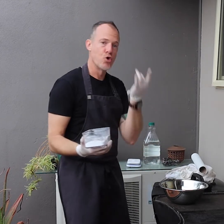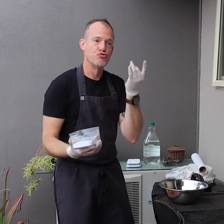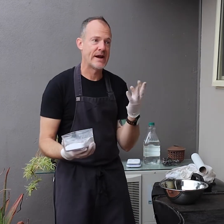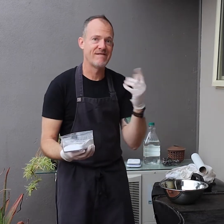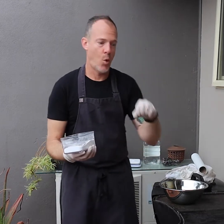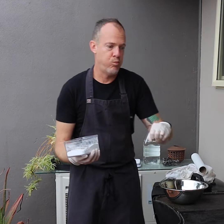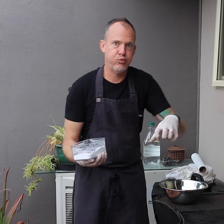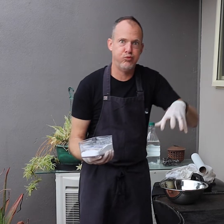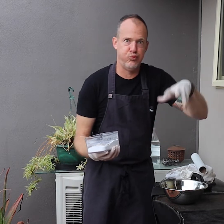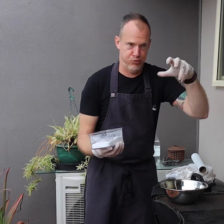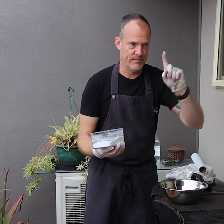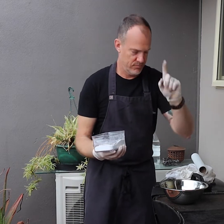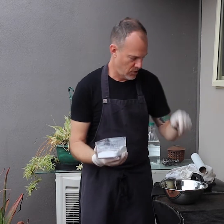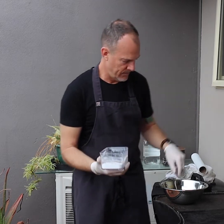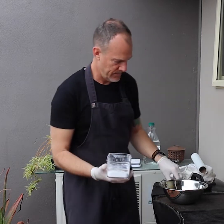Be ready for it to foam up.